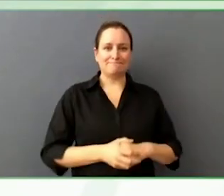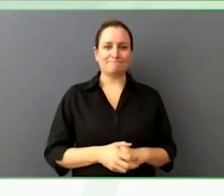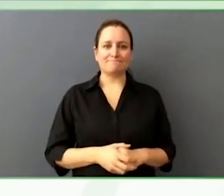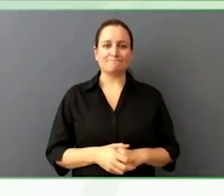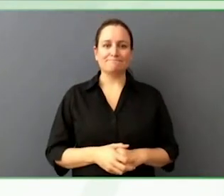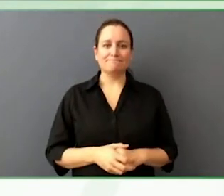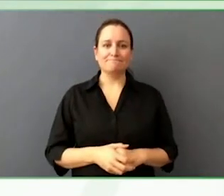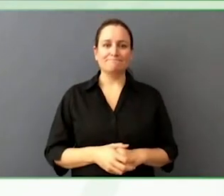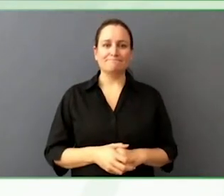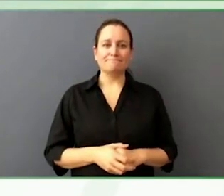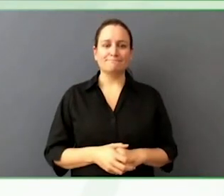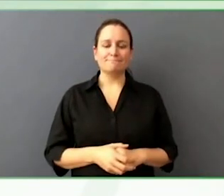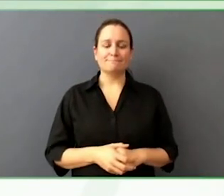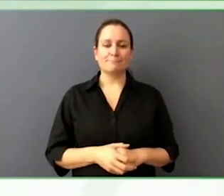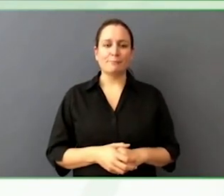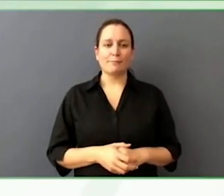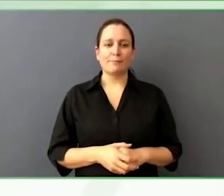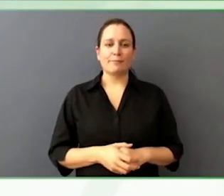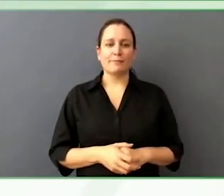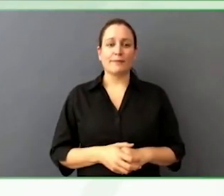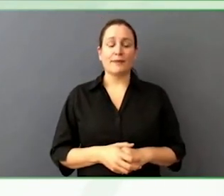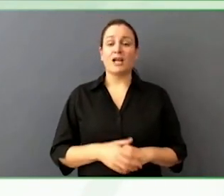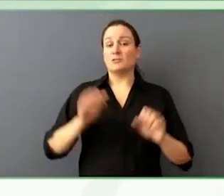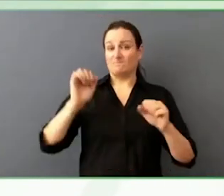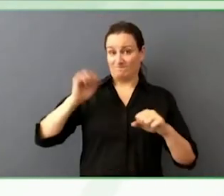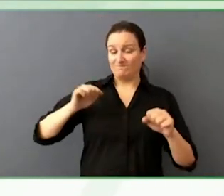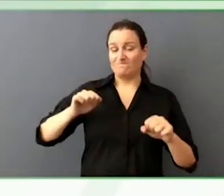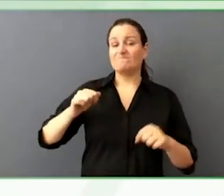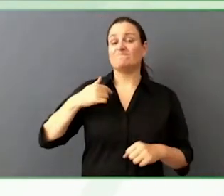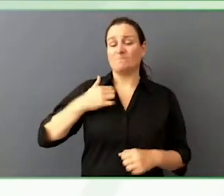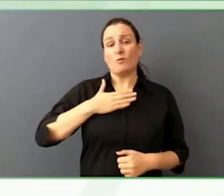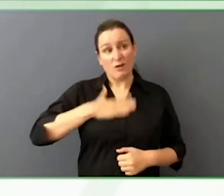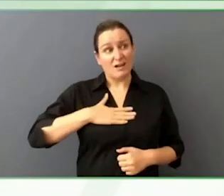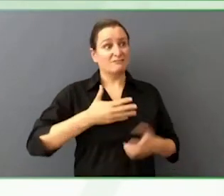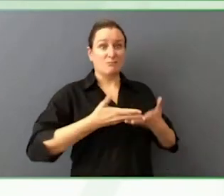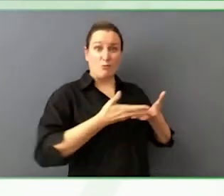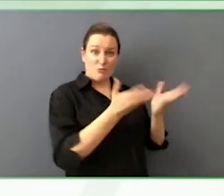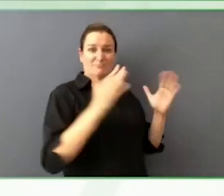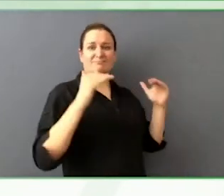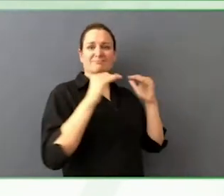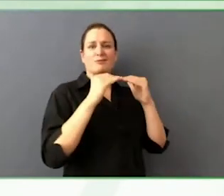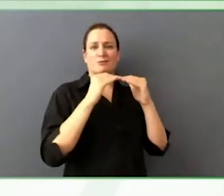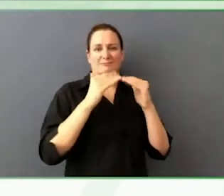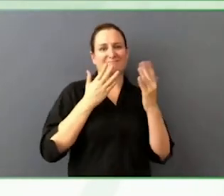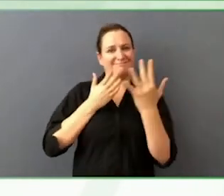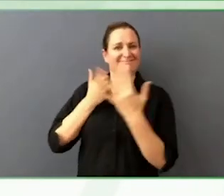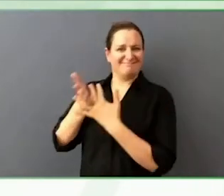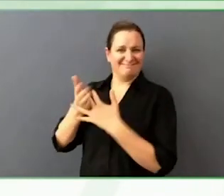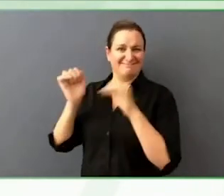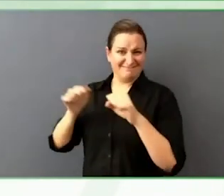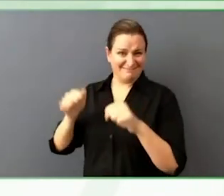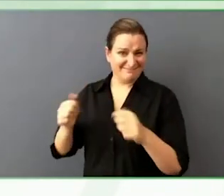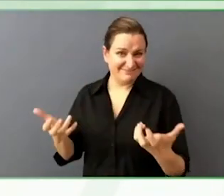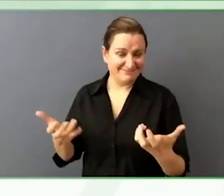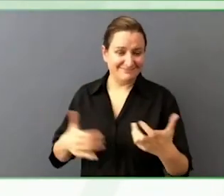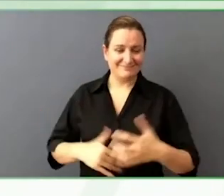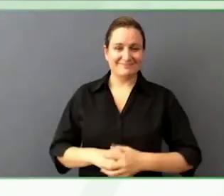Passed the surface they matter to our audience. When we think of the newspaper is writing.